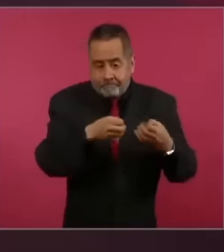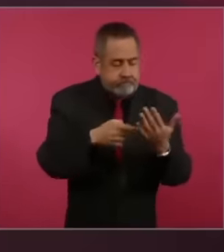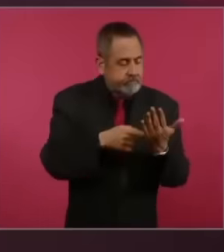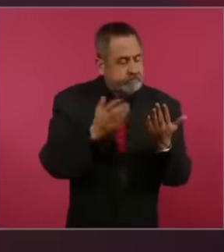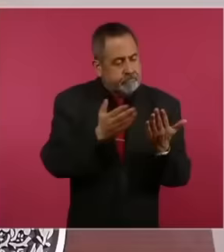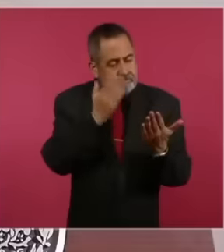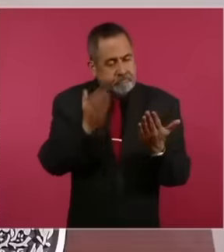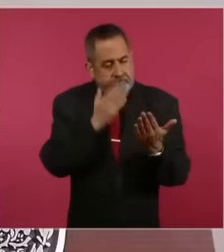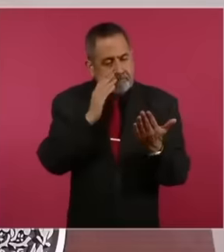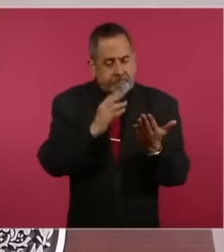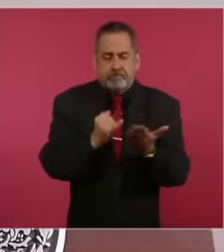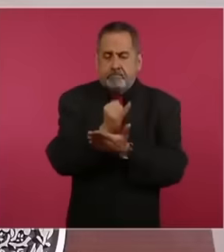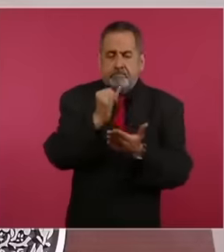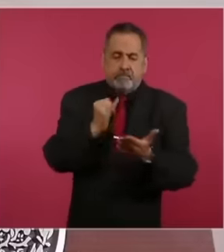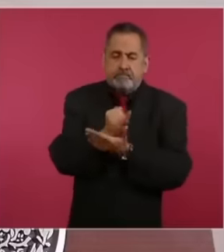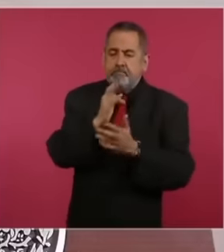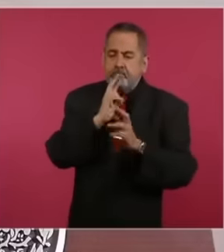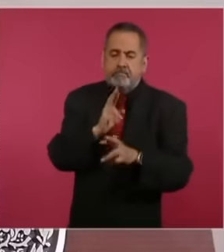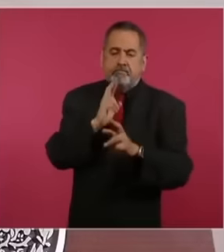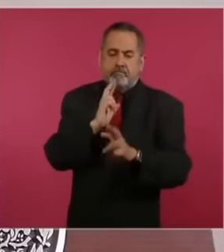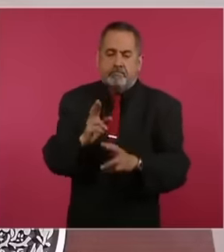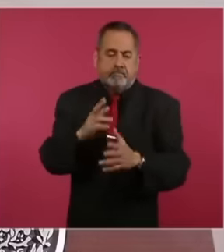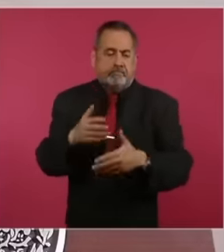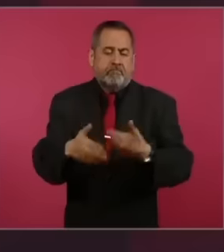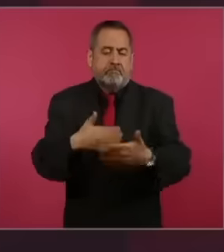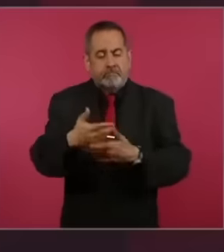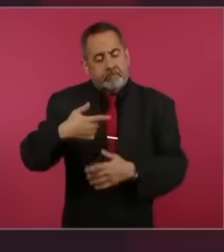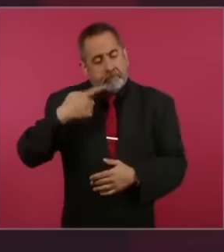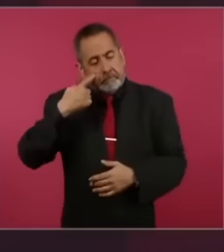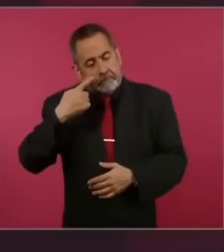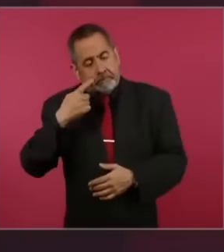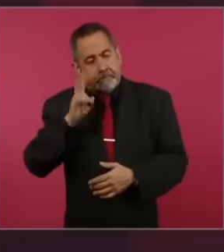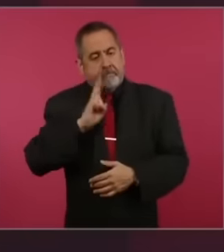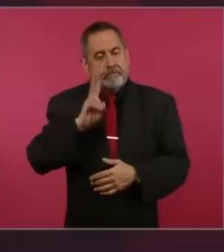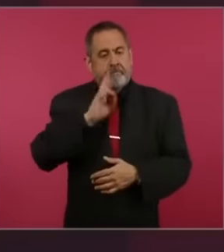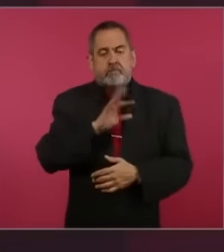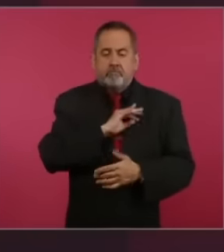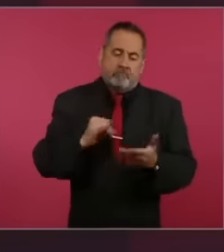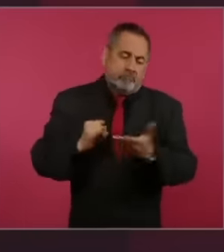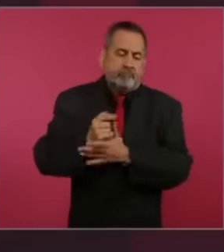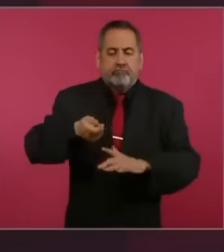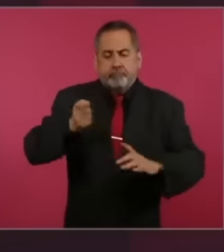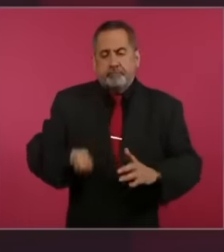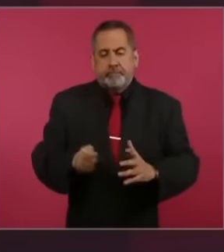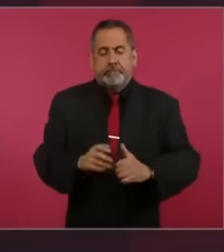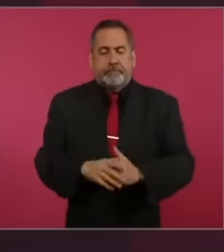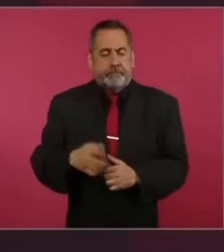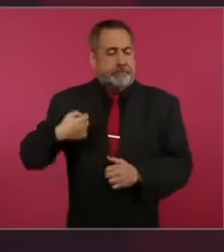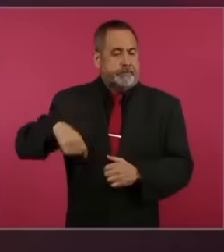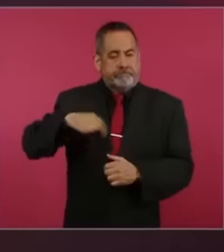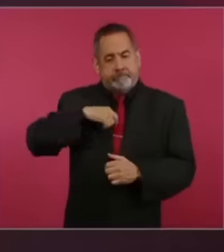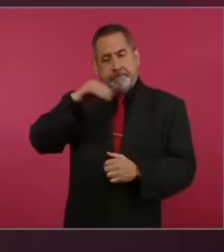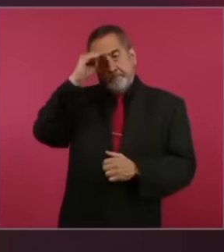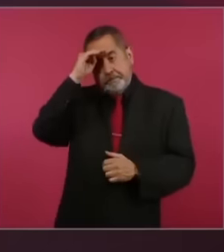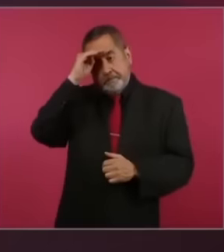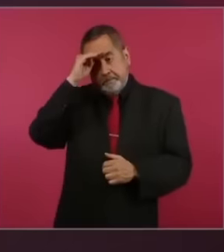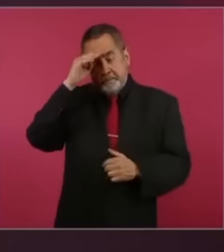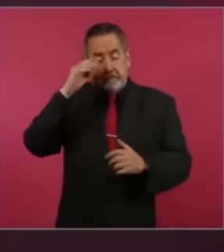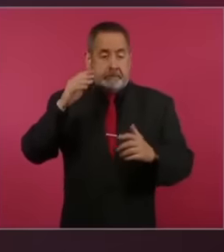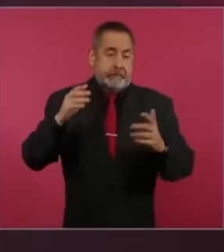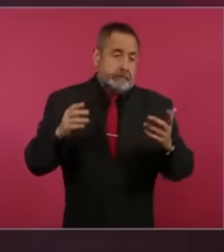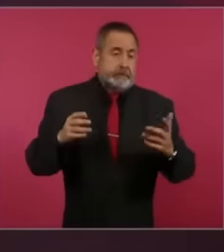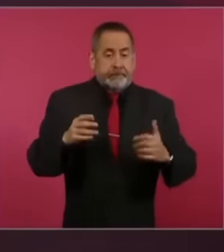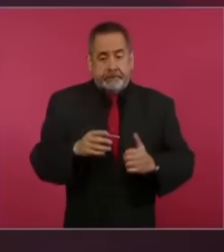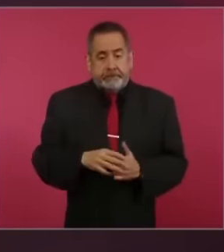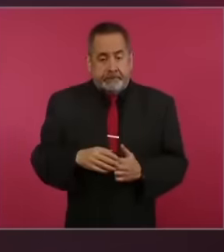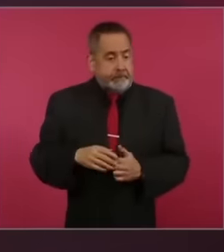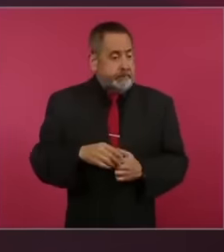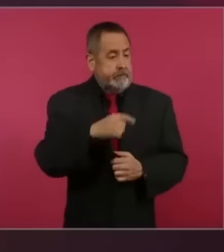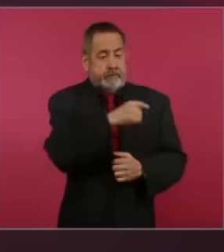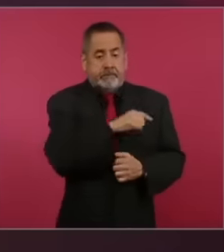loads then we will see the resolution made visible, we consider that having almost all of them been returned